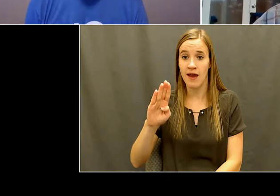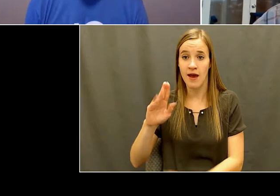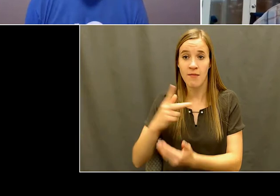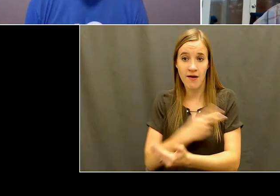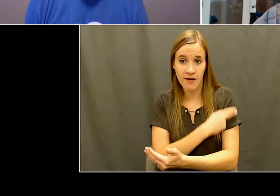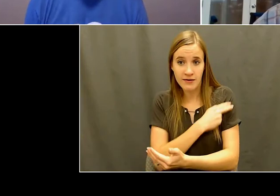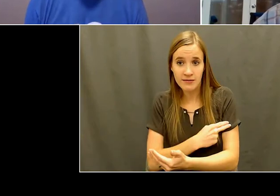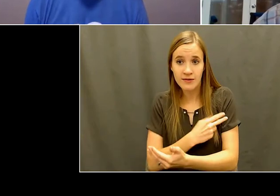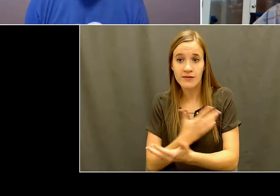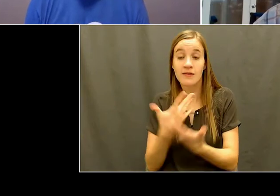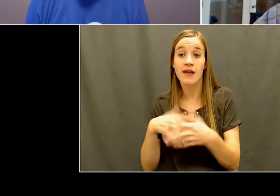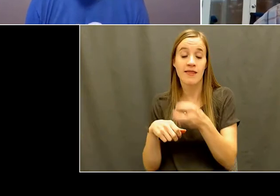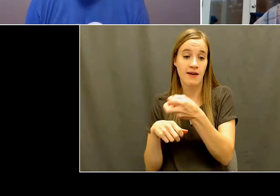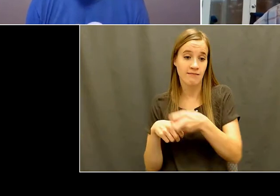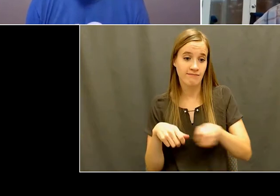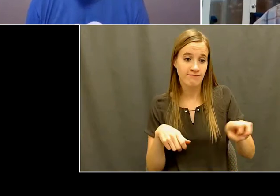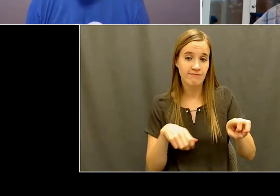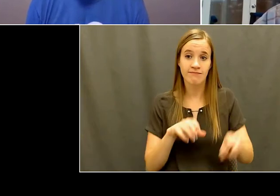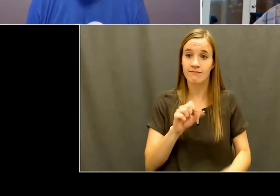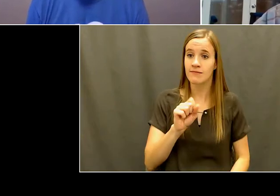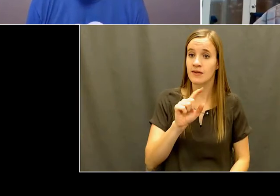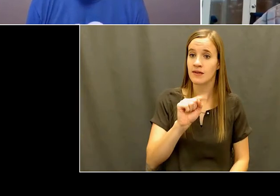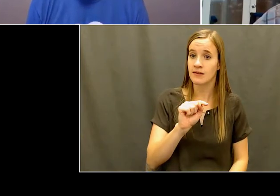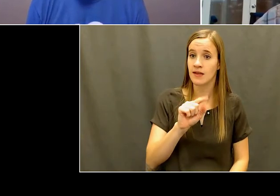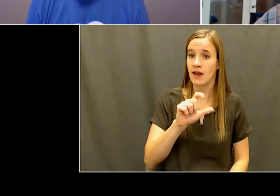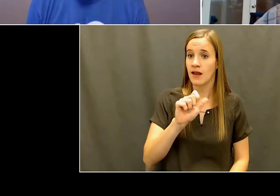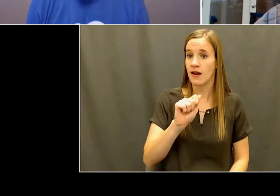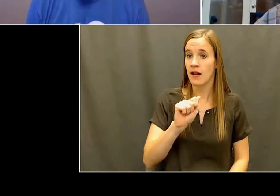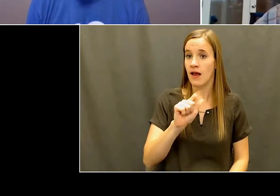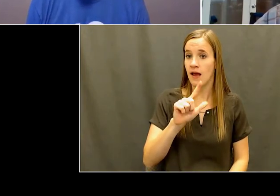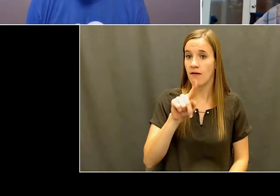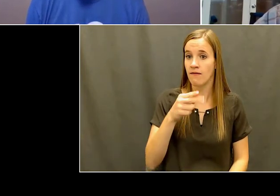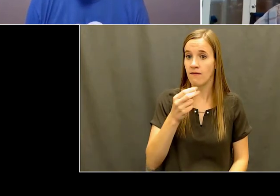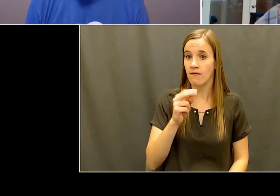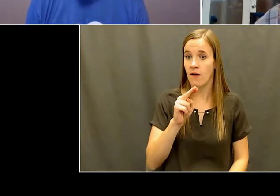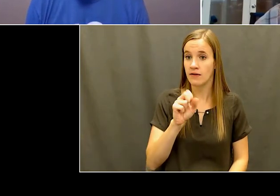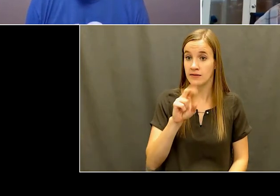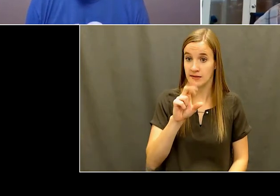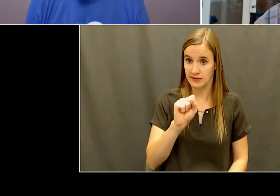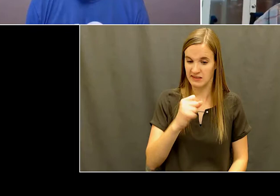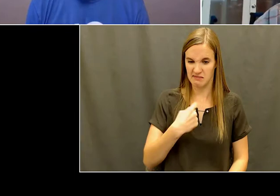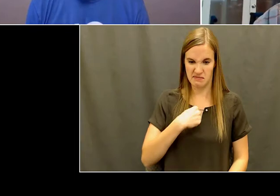myself and two others, opened up the St. Alphonsus Rehab